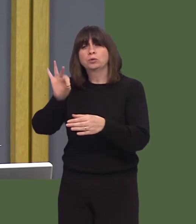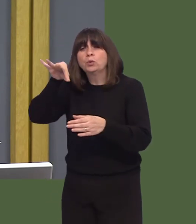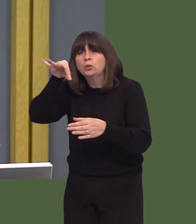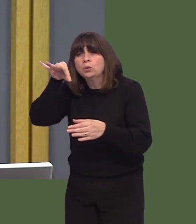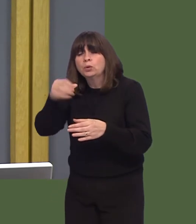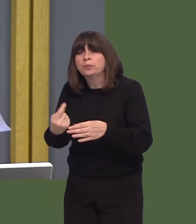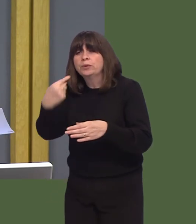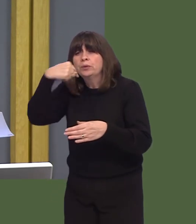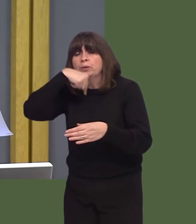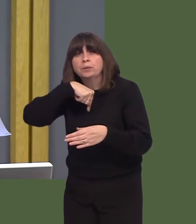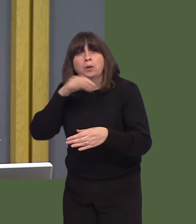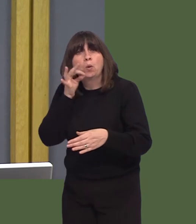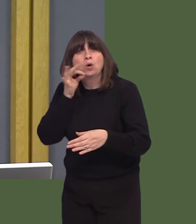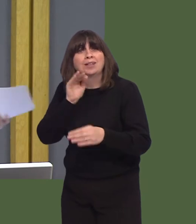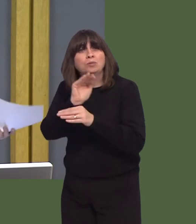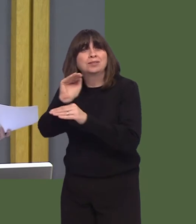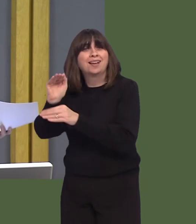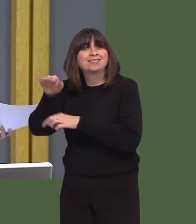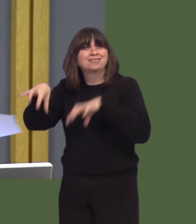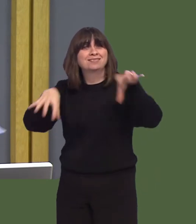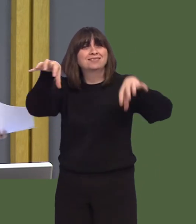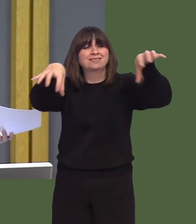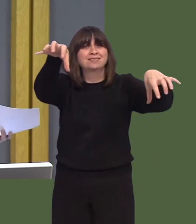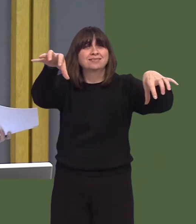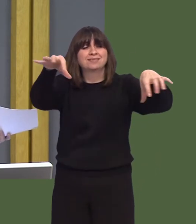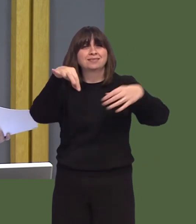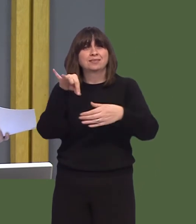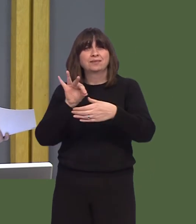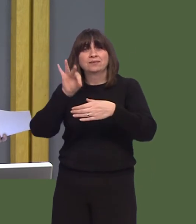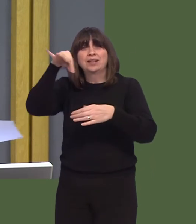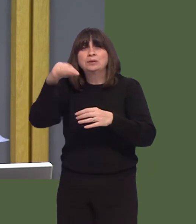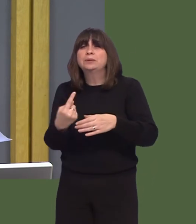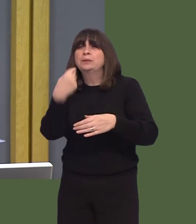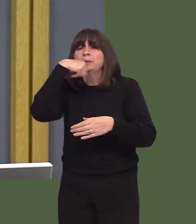Because, if you have widely available drinking fountains, that does take away the need for